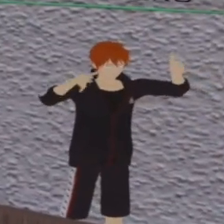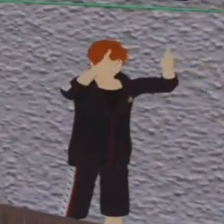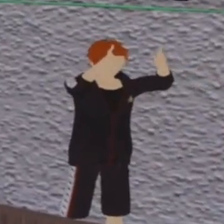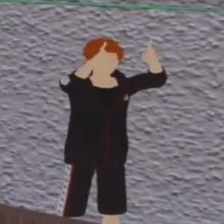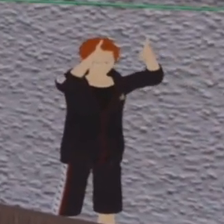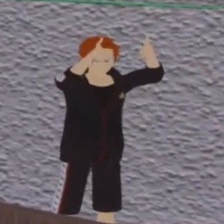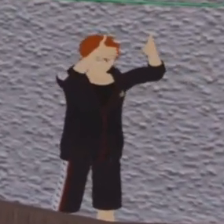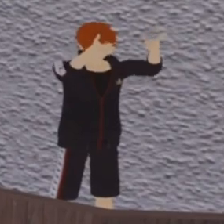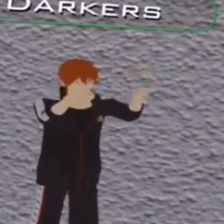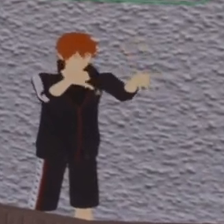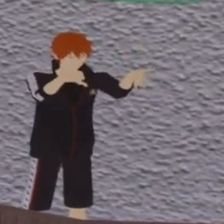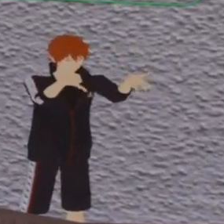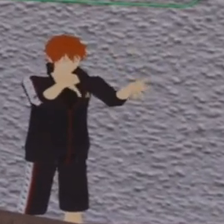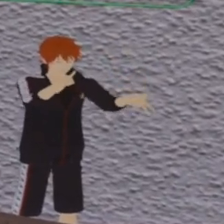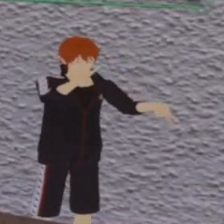Very good!